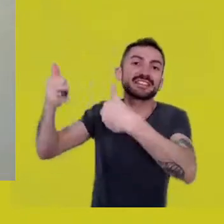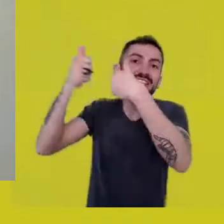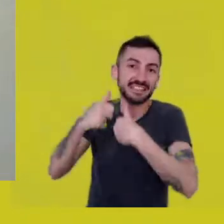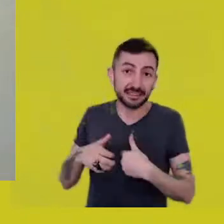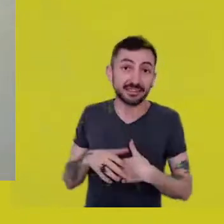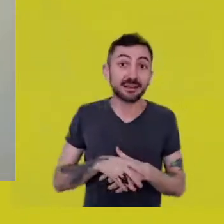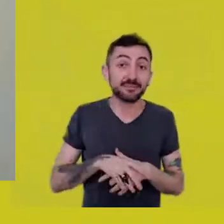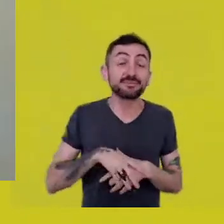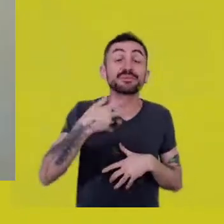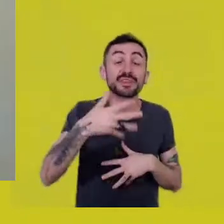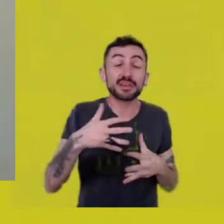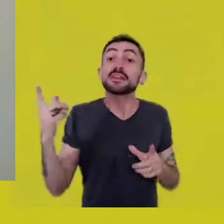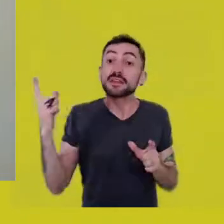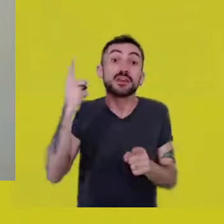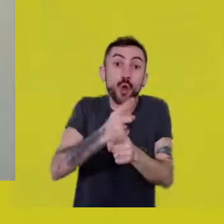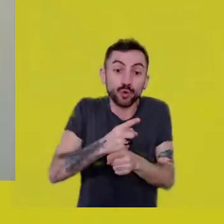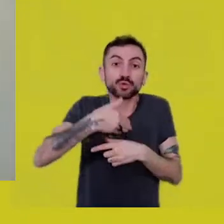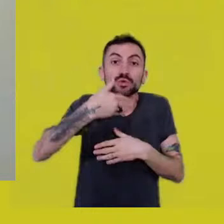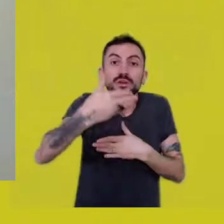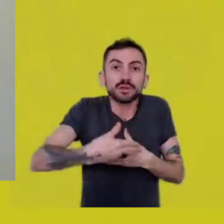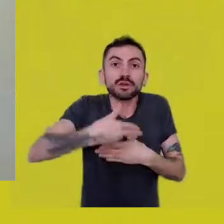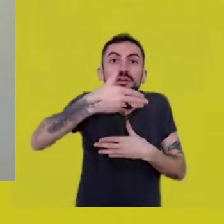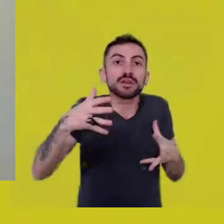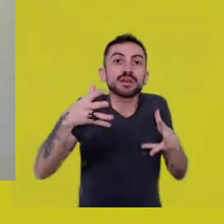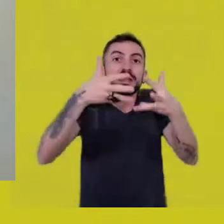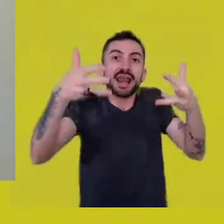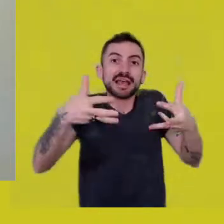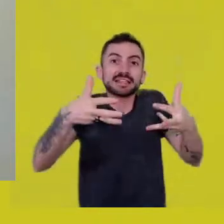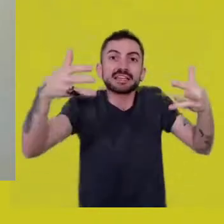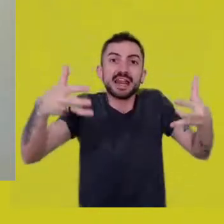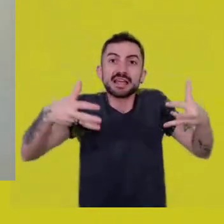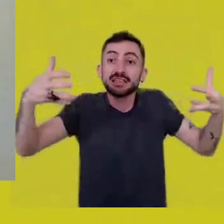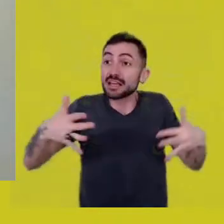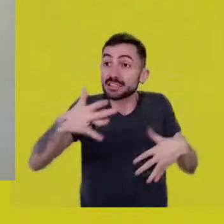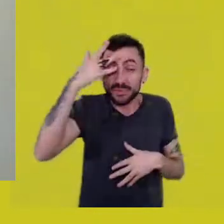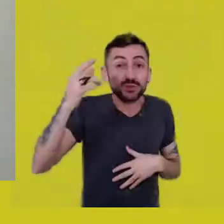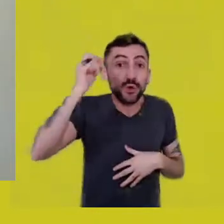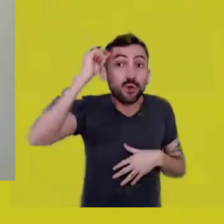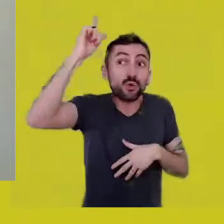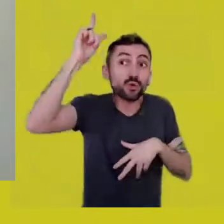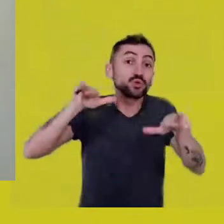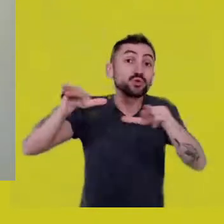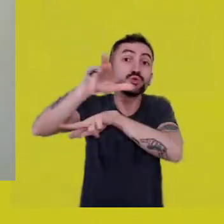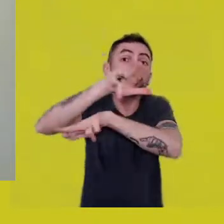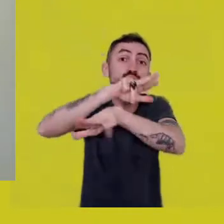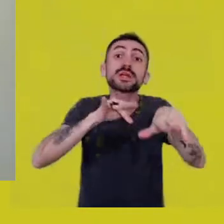with the participation of people from many cultures. People came even from Japan.